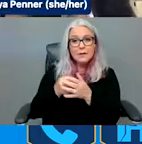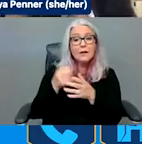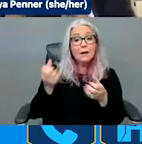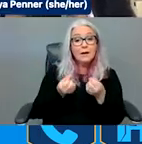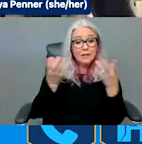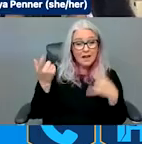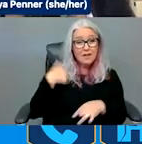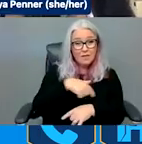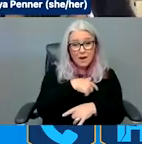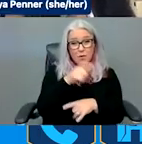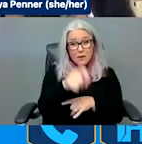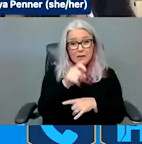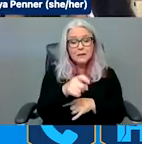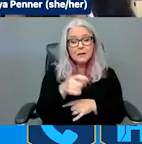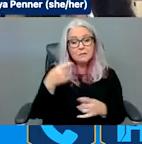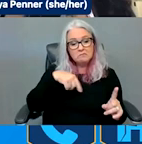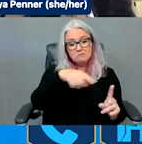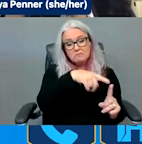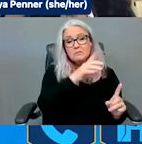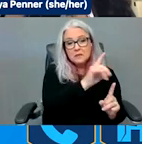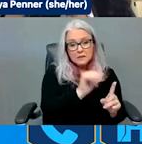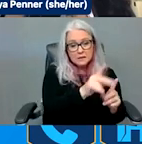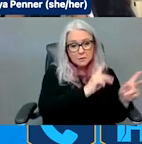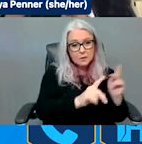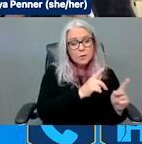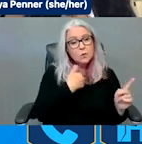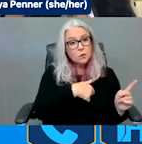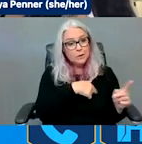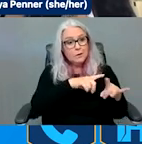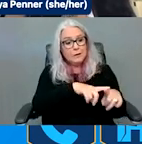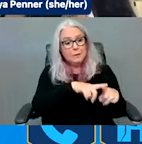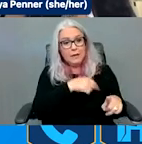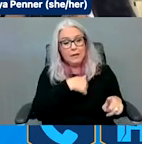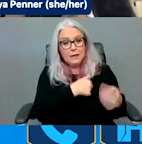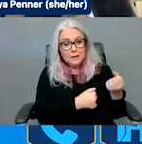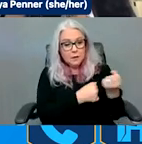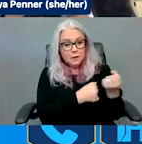people do rely on, you know, support and help from personal